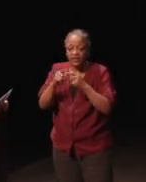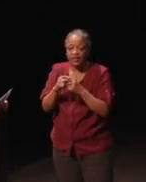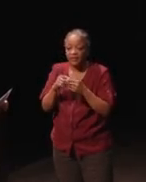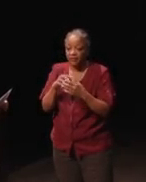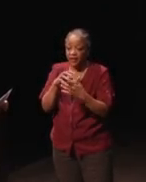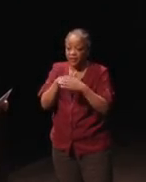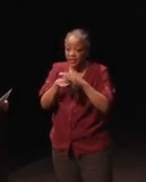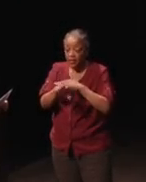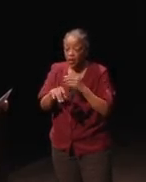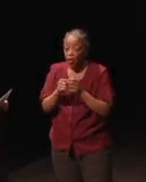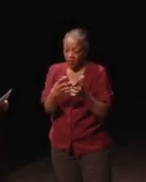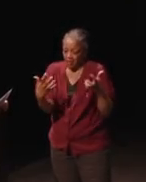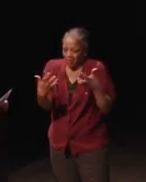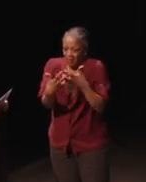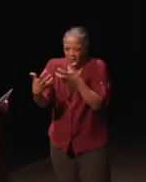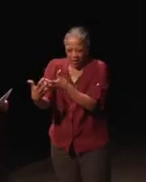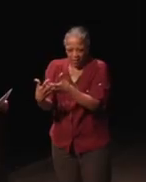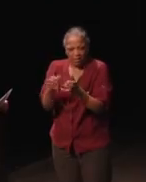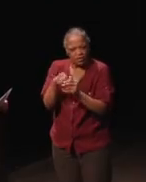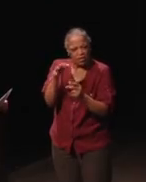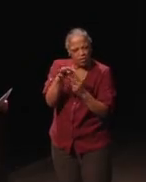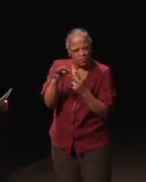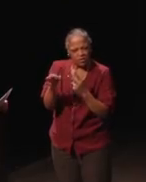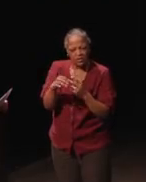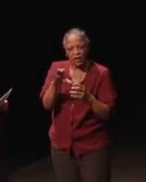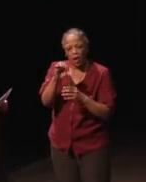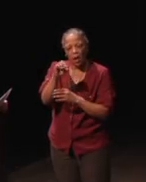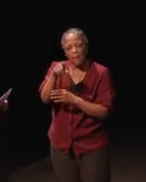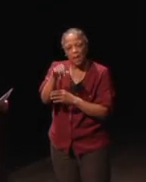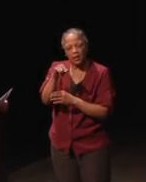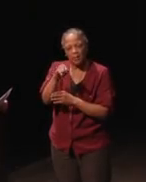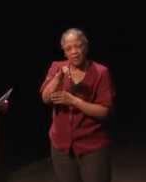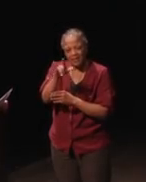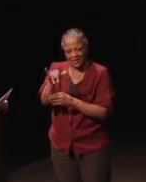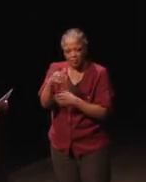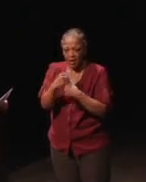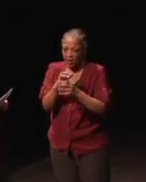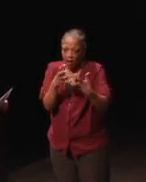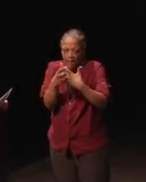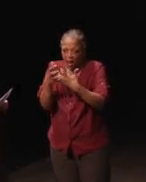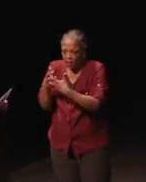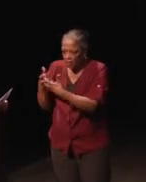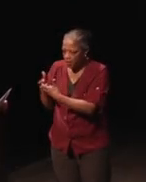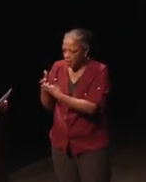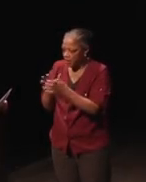because compatibility is another option. Making it compatible for example with a Braille device,